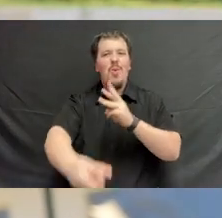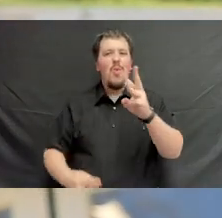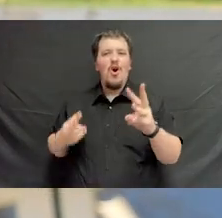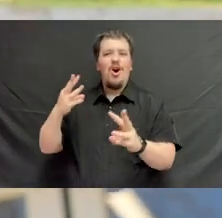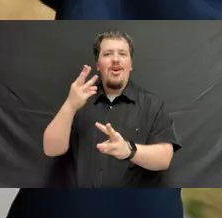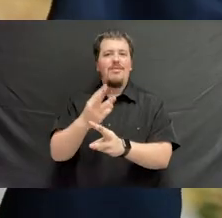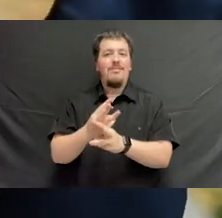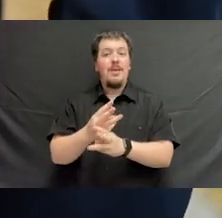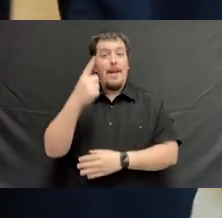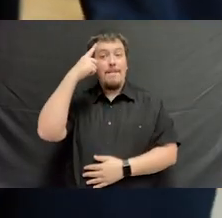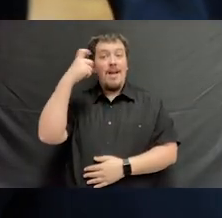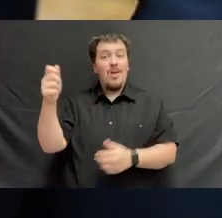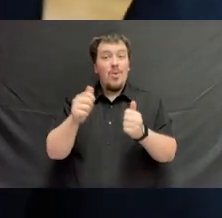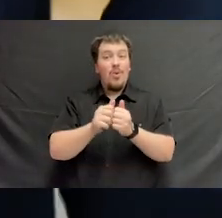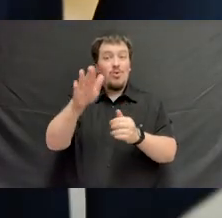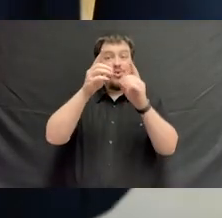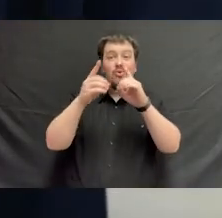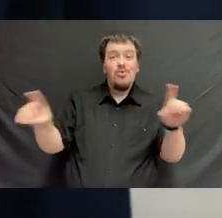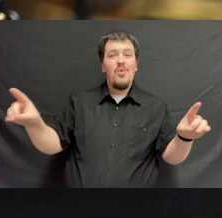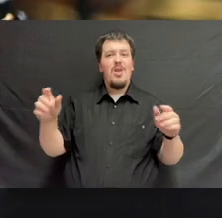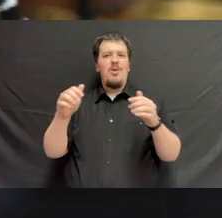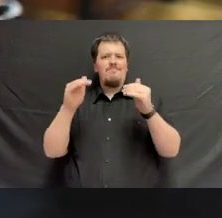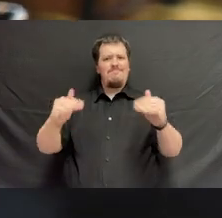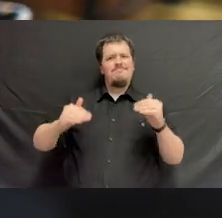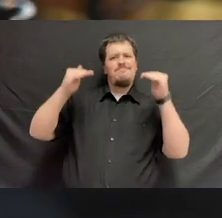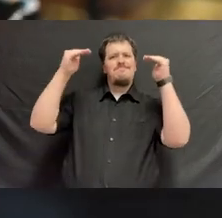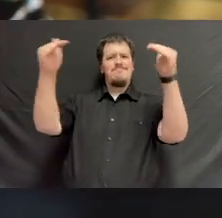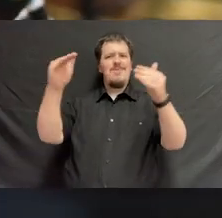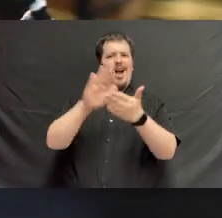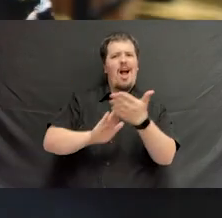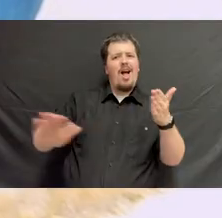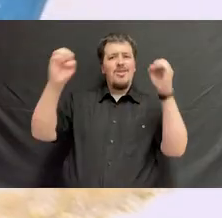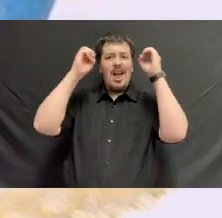Because with your degree and with the power of higher education, anything is possible.